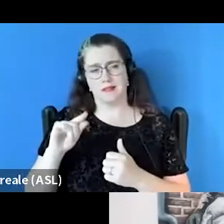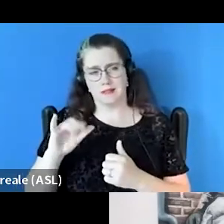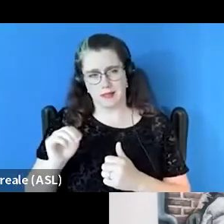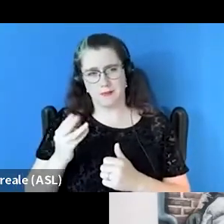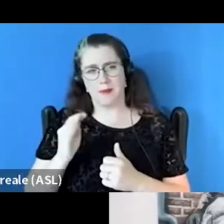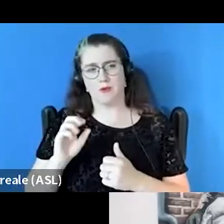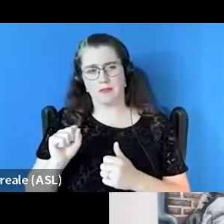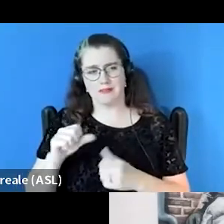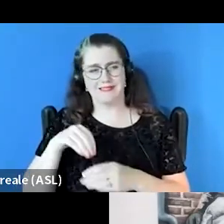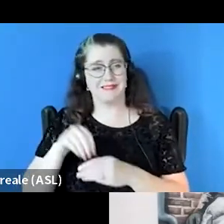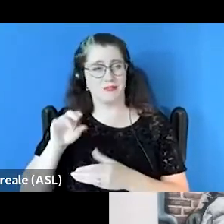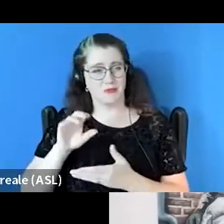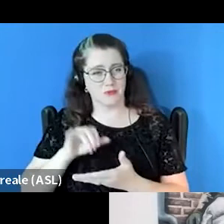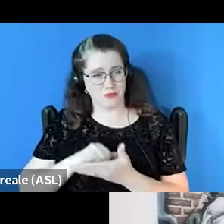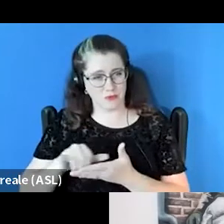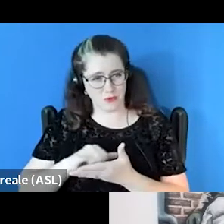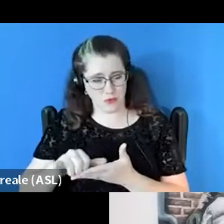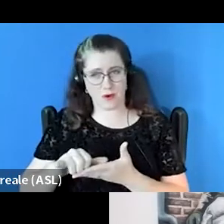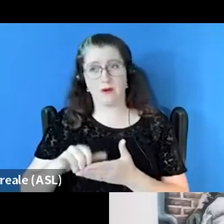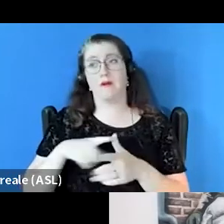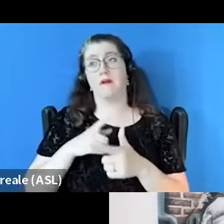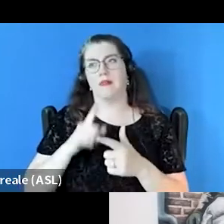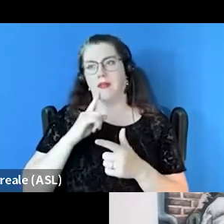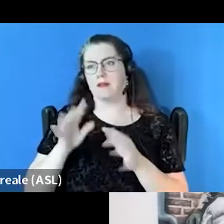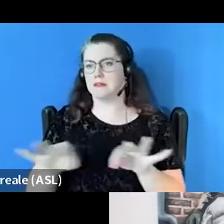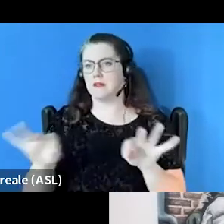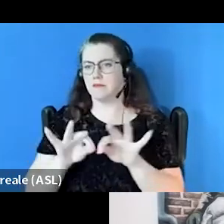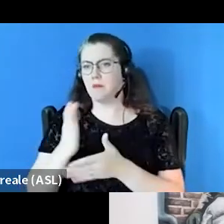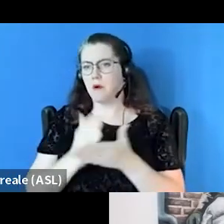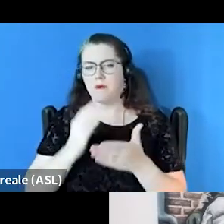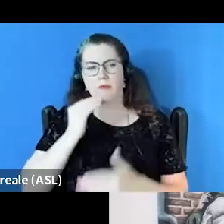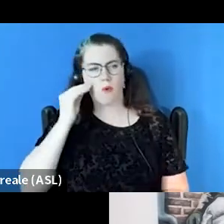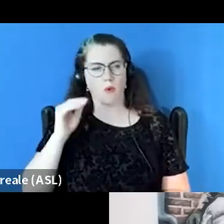It became a significant part of the homeless delivery system,